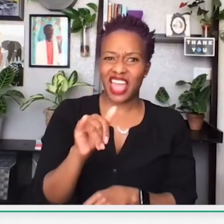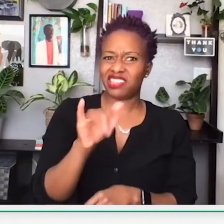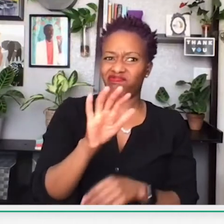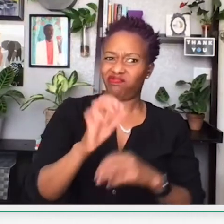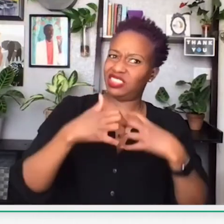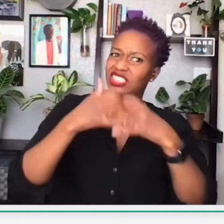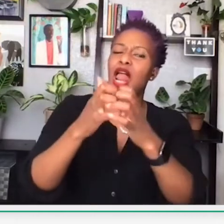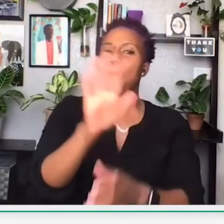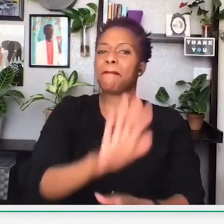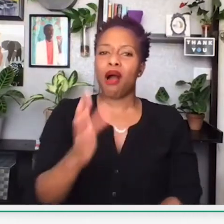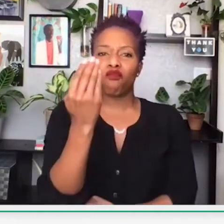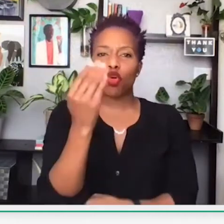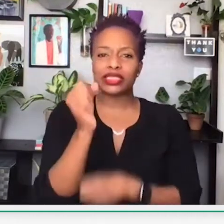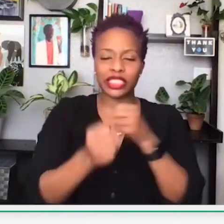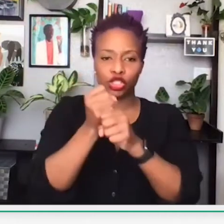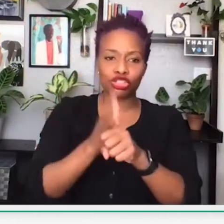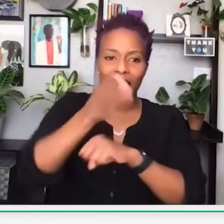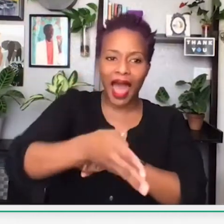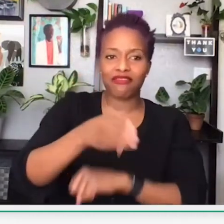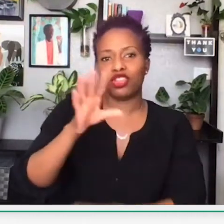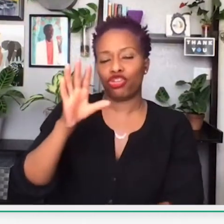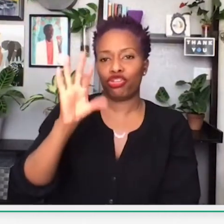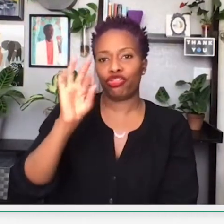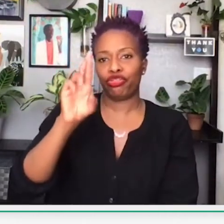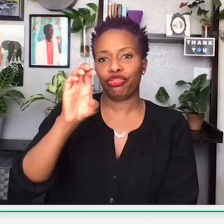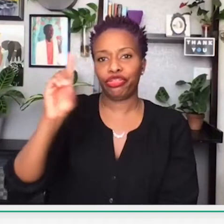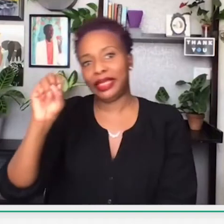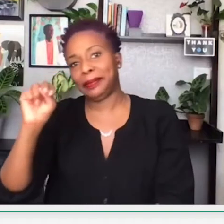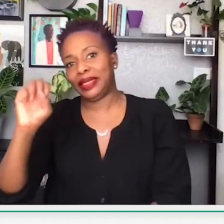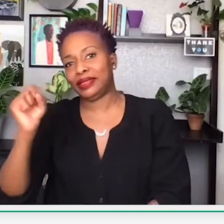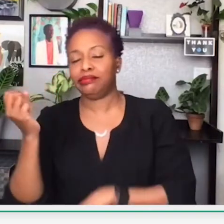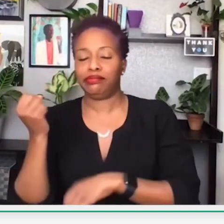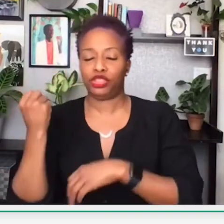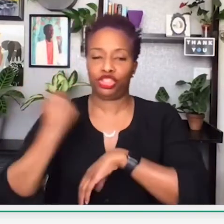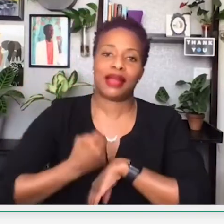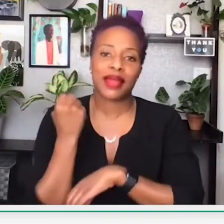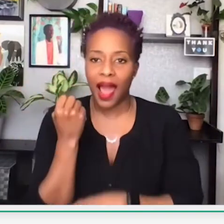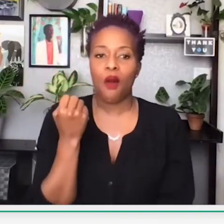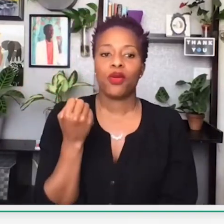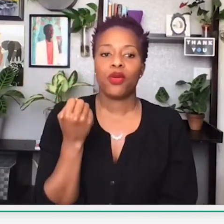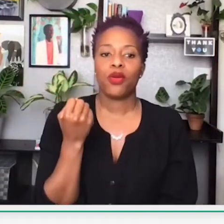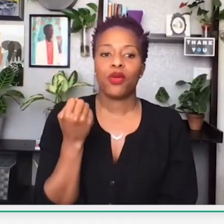Chocolate City – for a while now. And it was about 14 years after